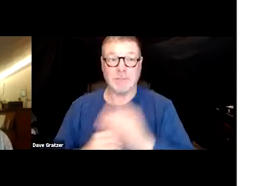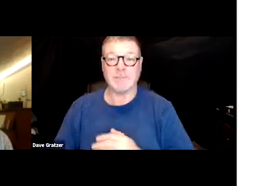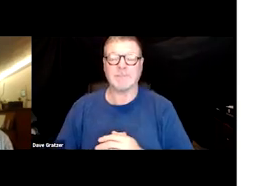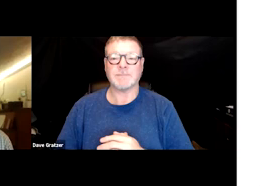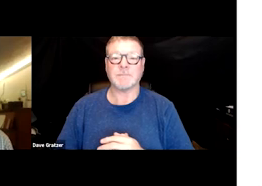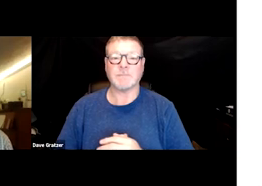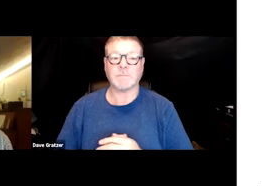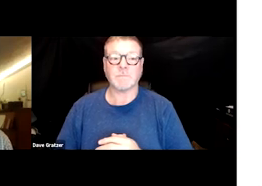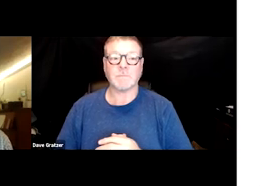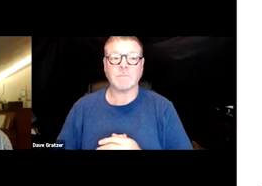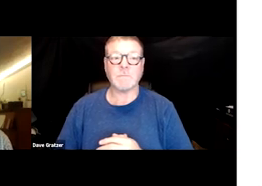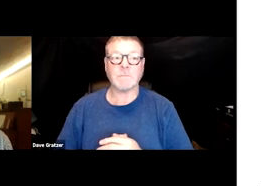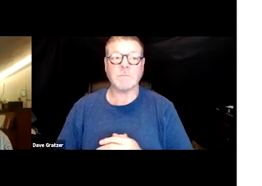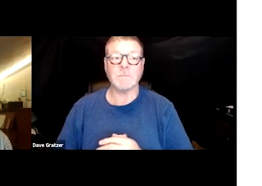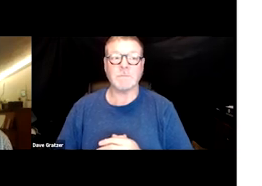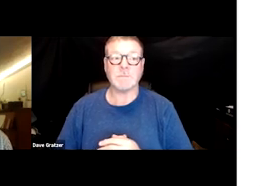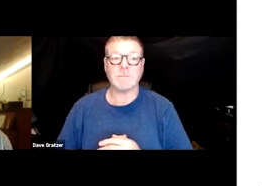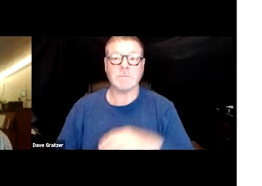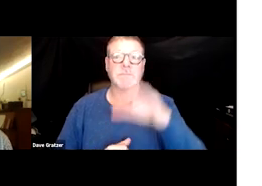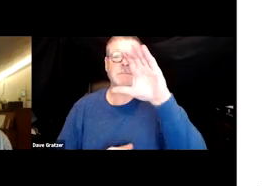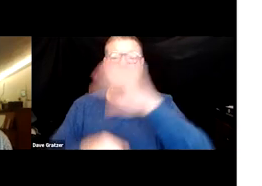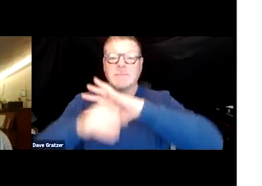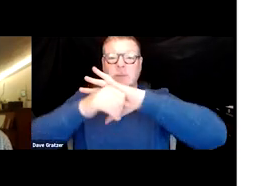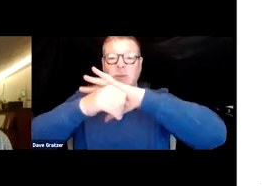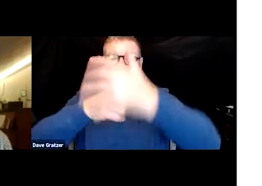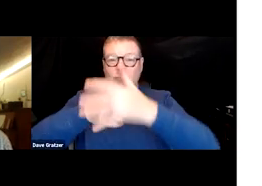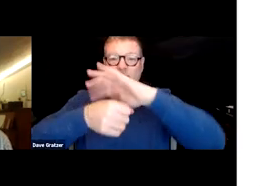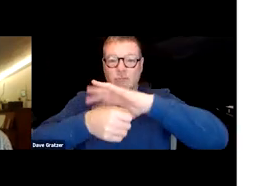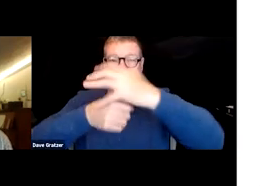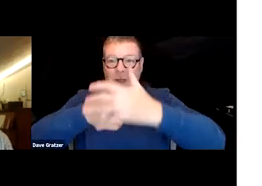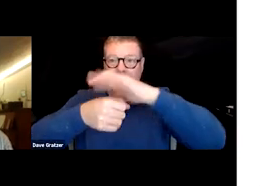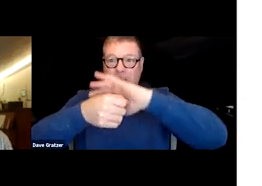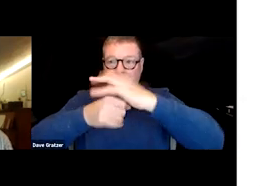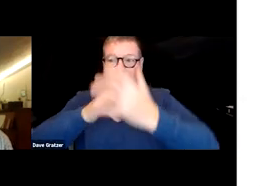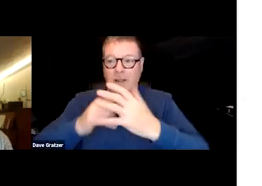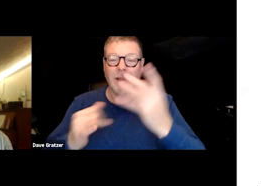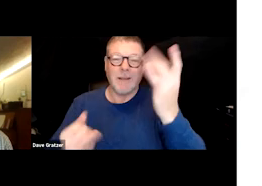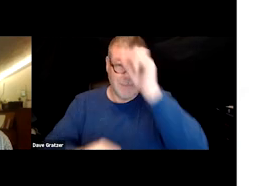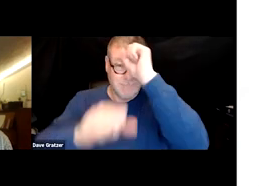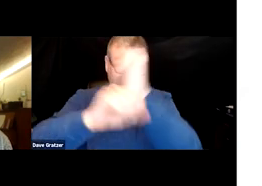here is the corona part of this and the crown. So if you use your imagination, it's round,